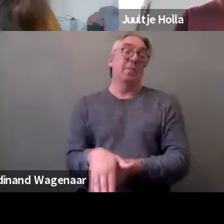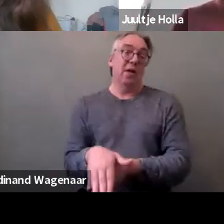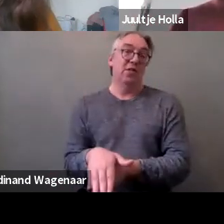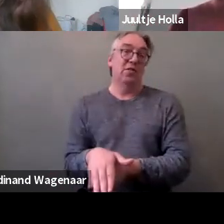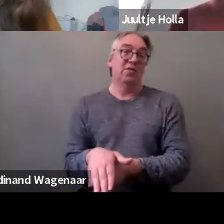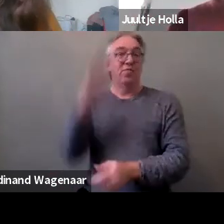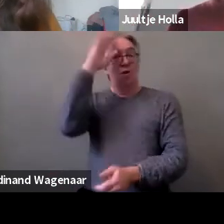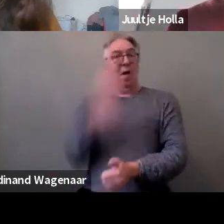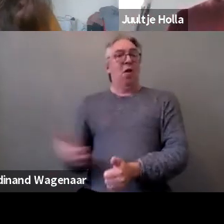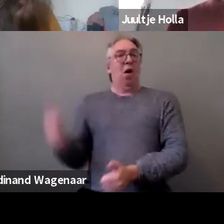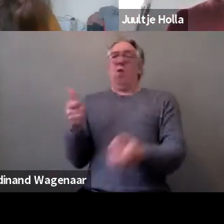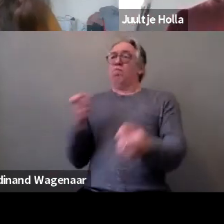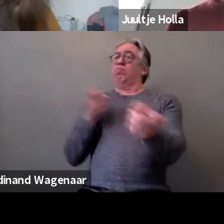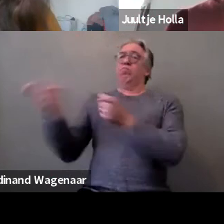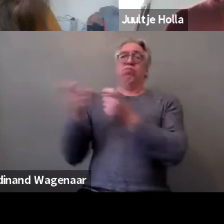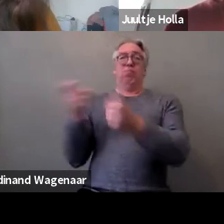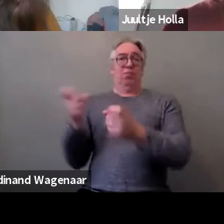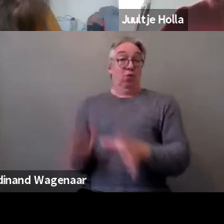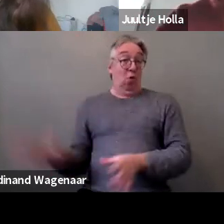that still exists in all European societies.